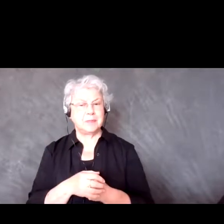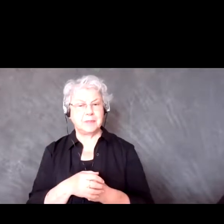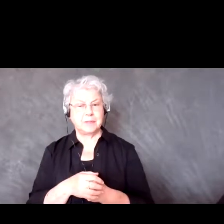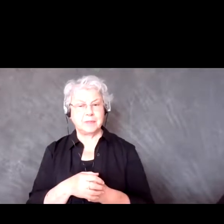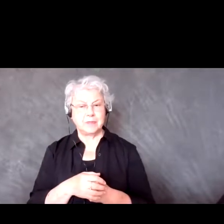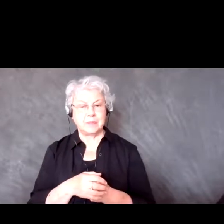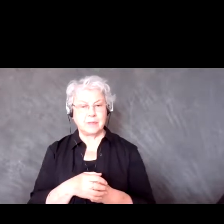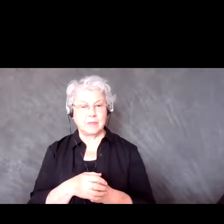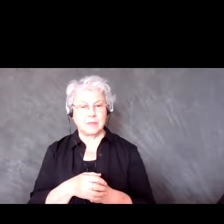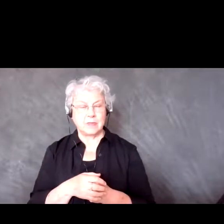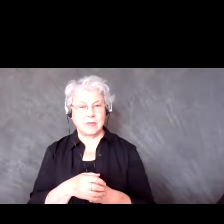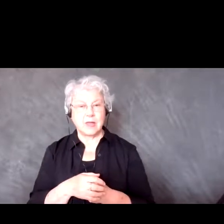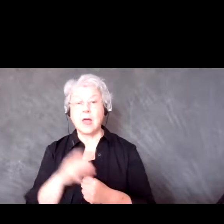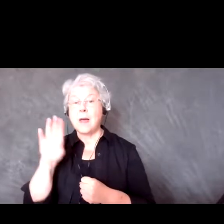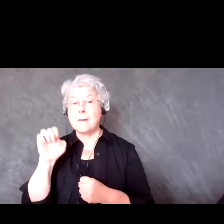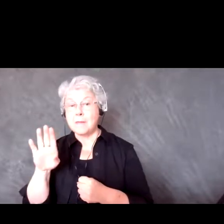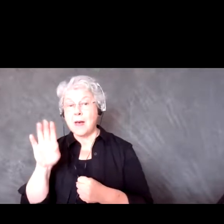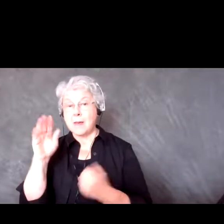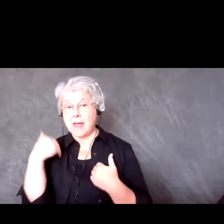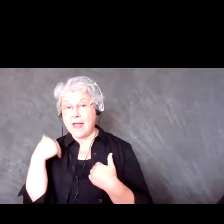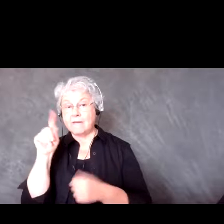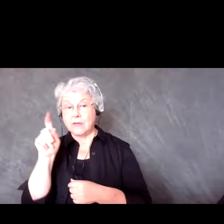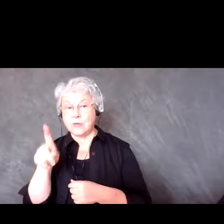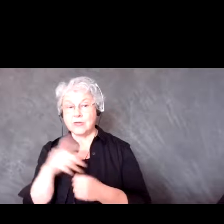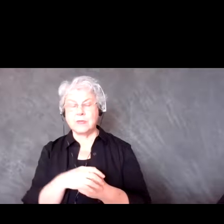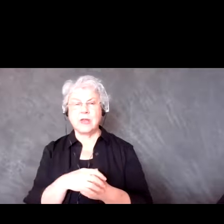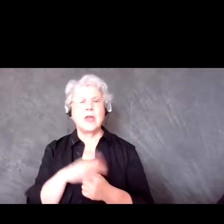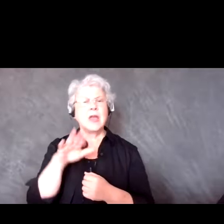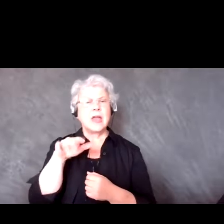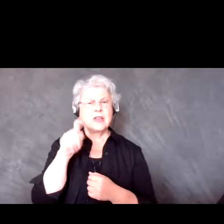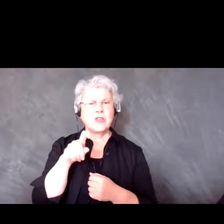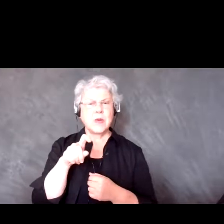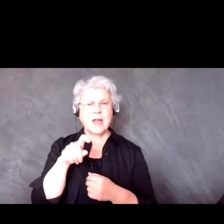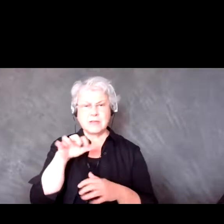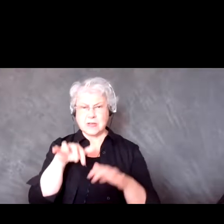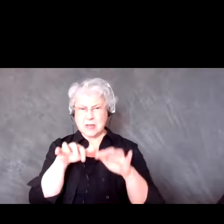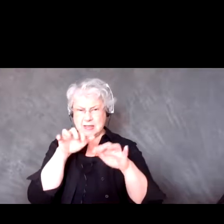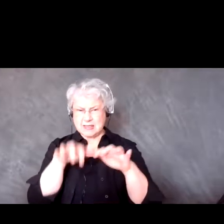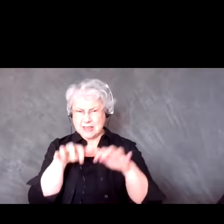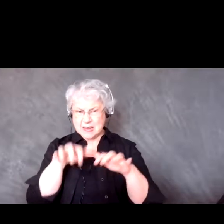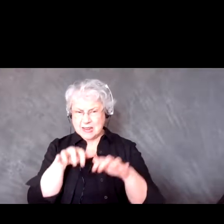From Bob. Do you have to manually enter the names or are they automatically entered based